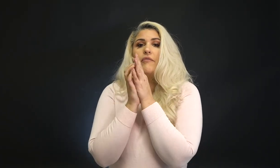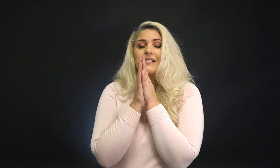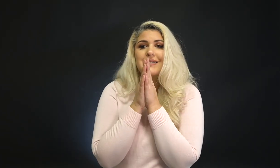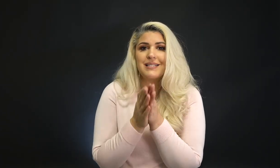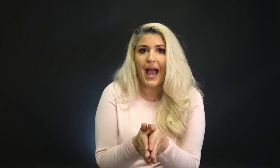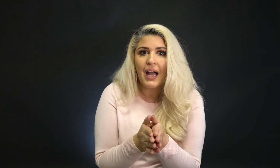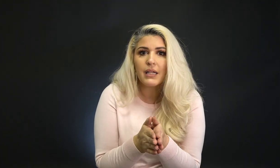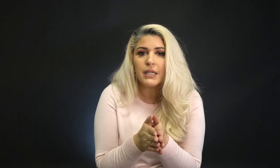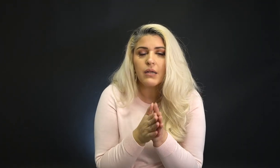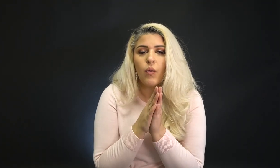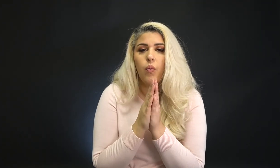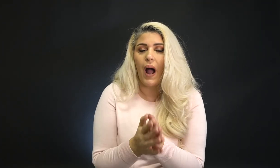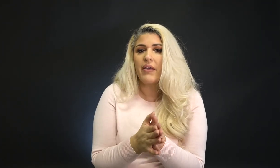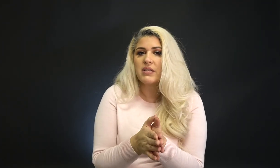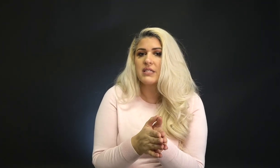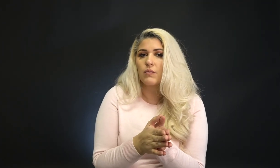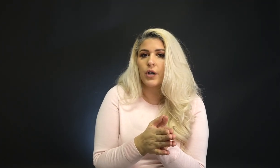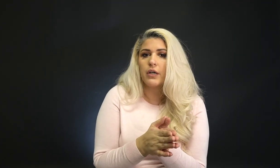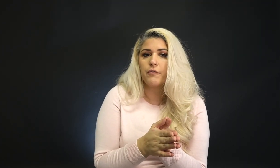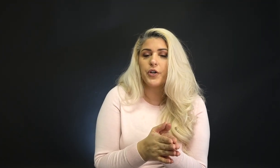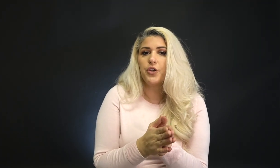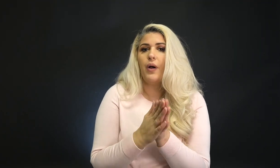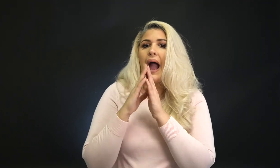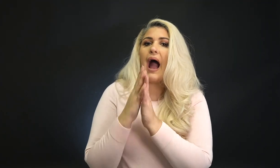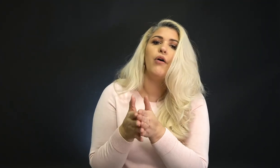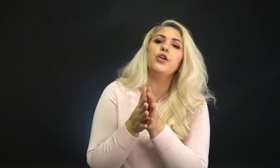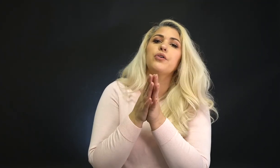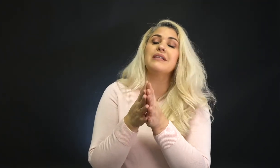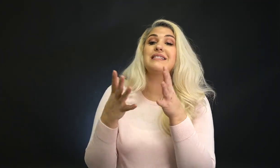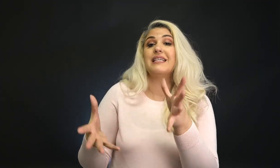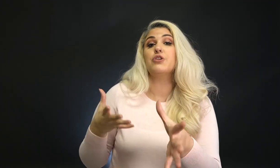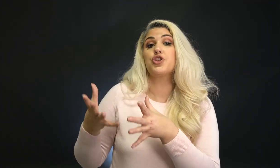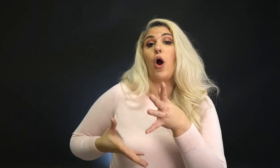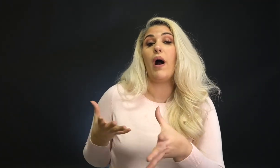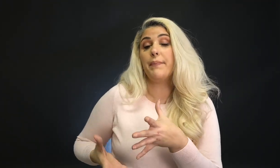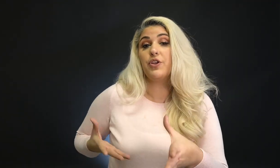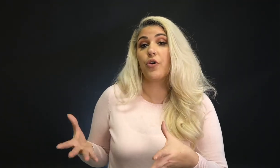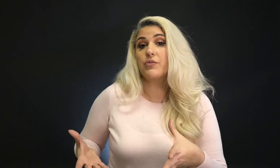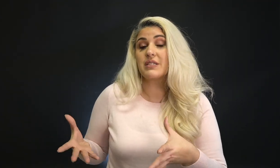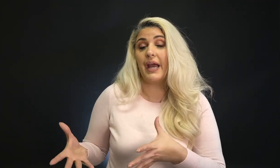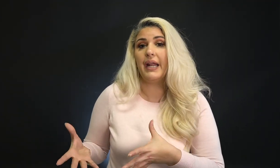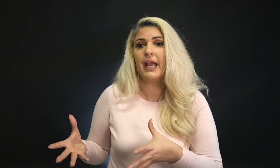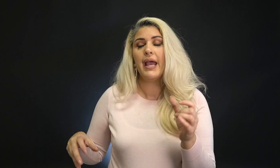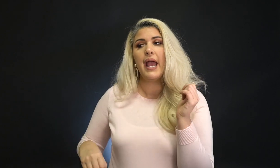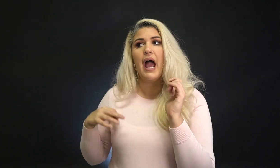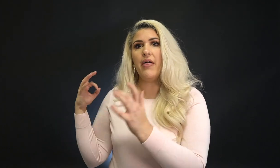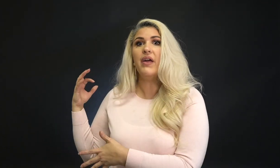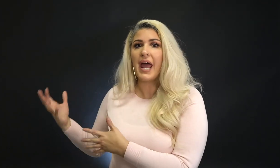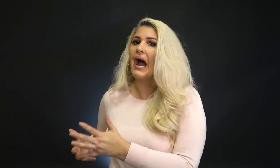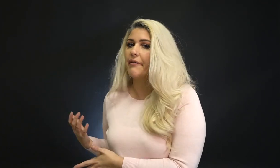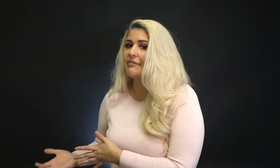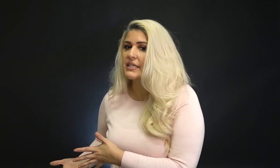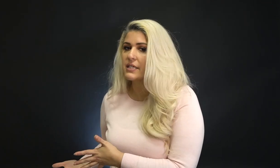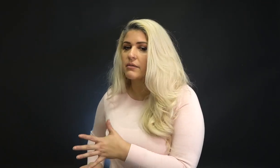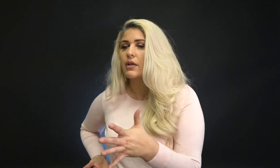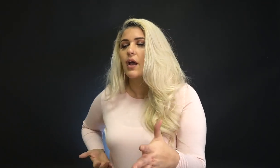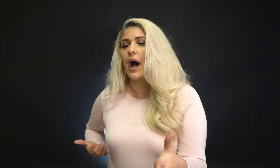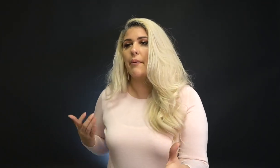of exactly why this isn't working for you, how you can see it show up in your own signing, and then how to fix it.